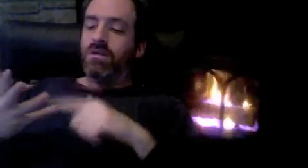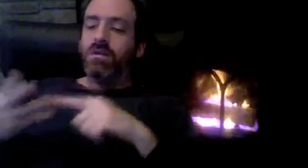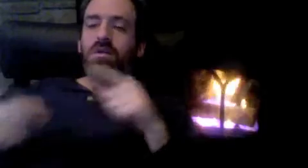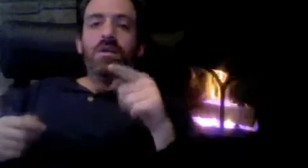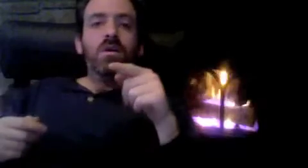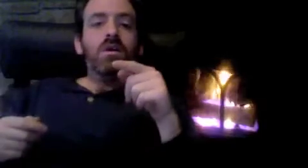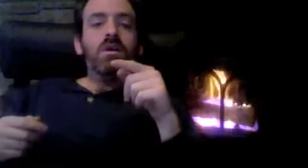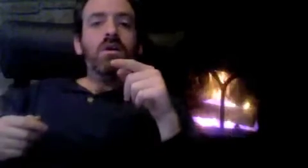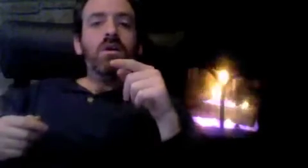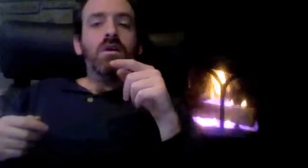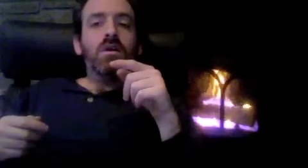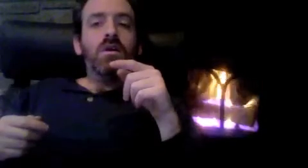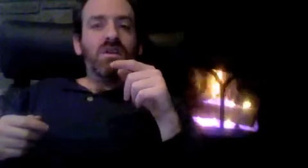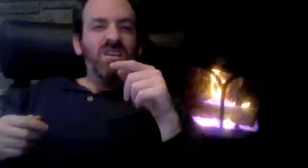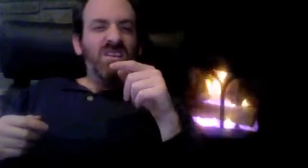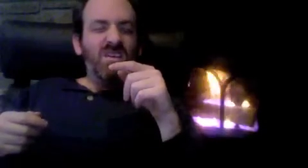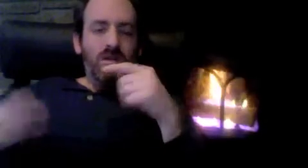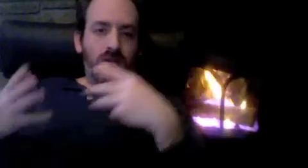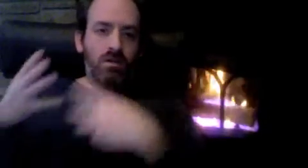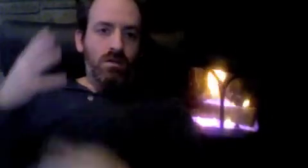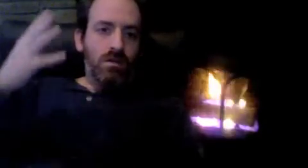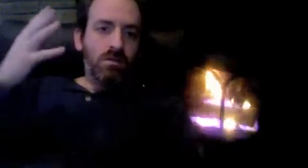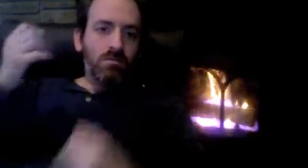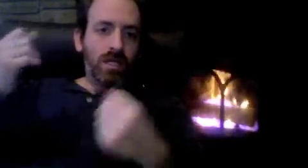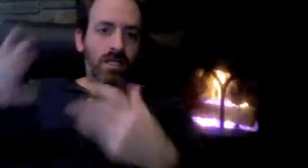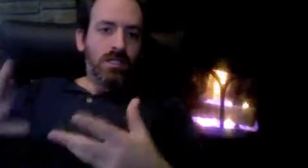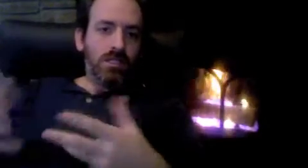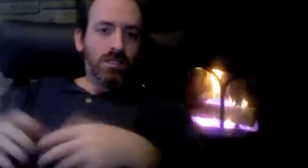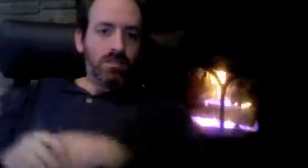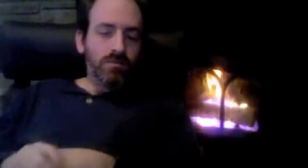the freedom of choosing which provider to use for your VRS will be prevented,